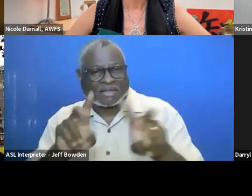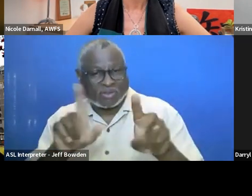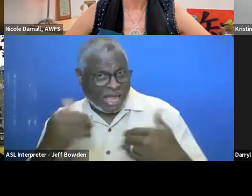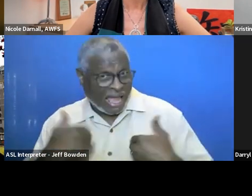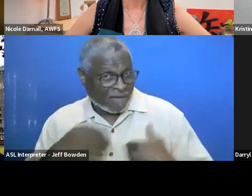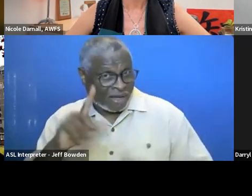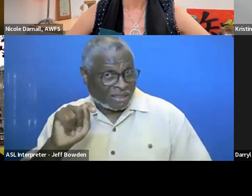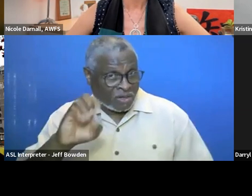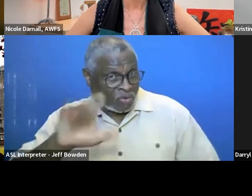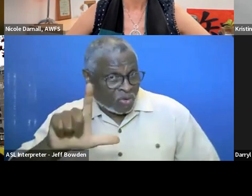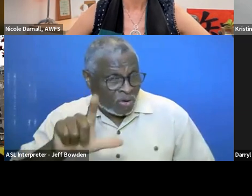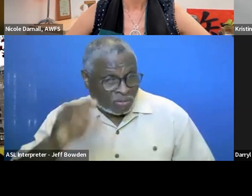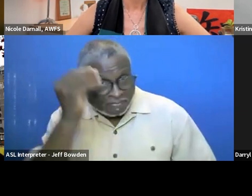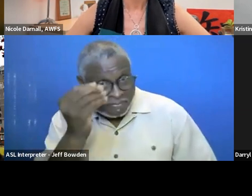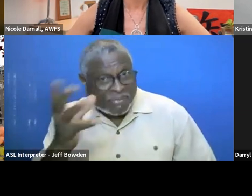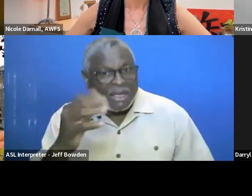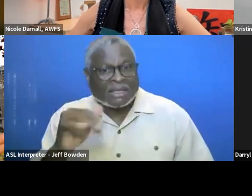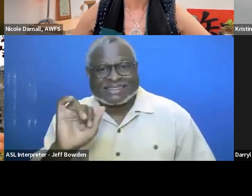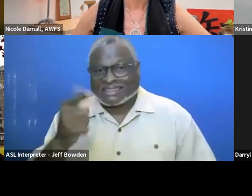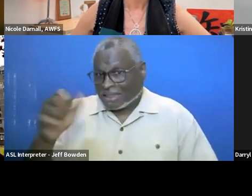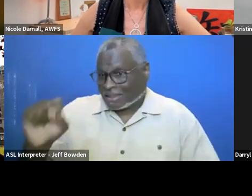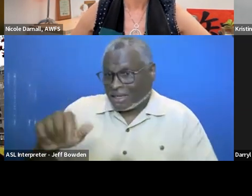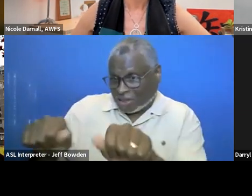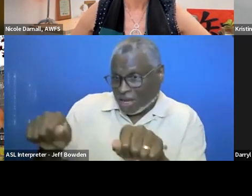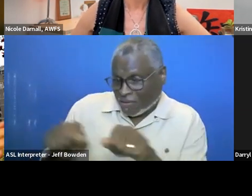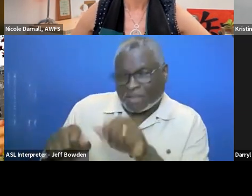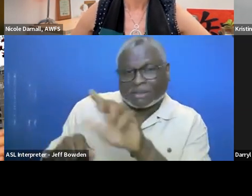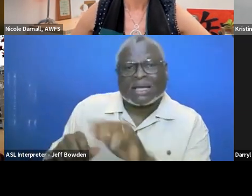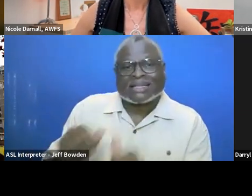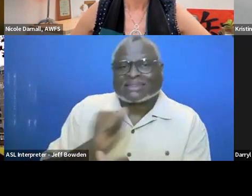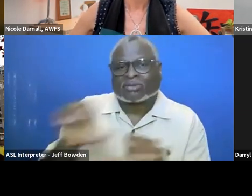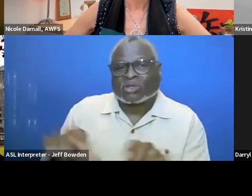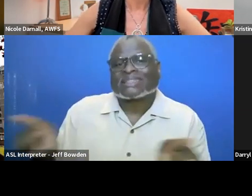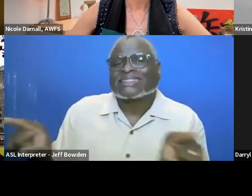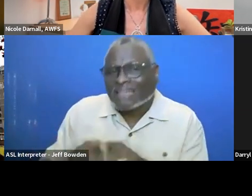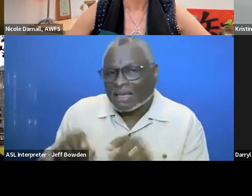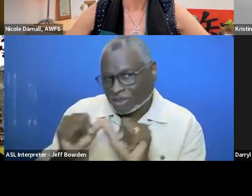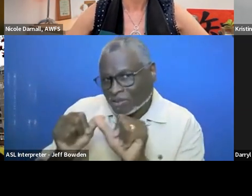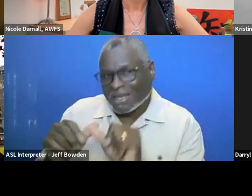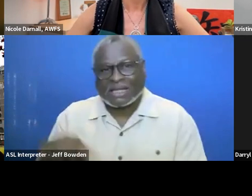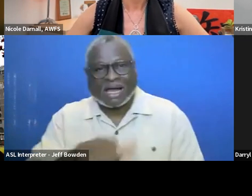to say GSA's region is not getting as much sustainability as other regions in GSA?